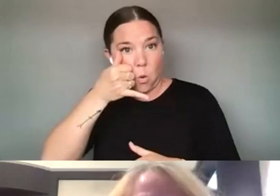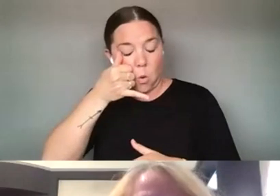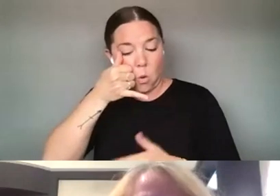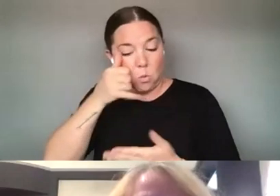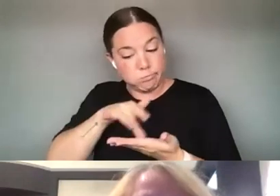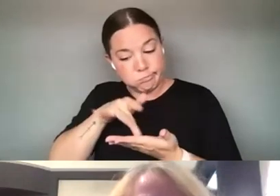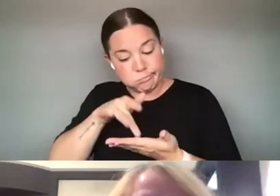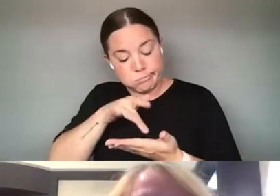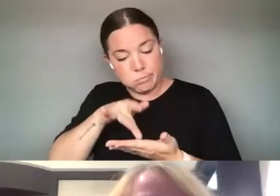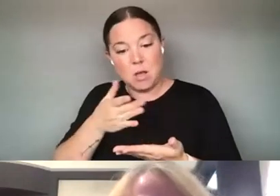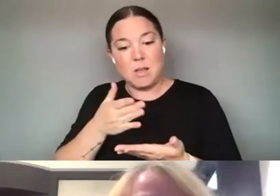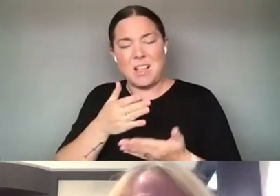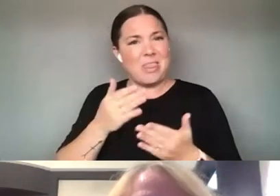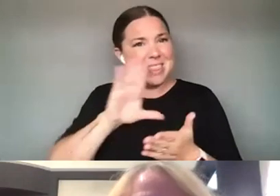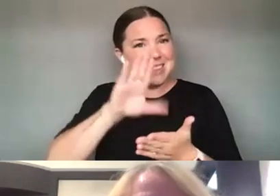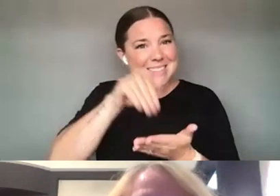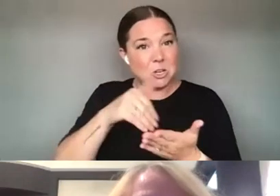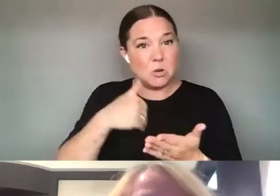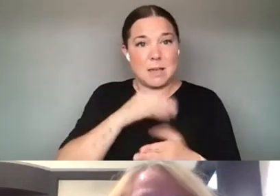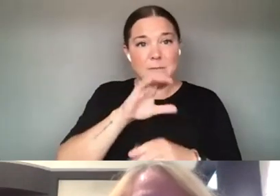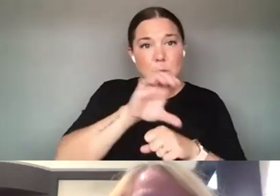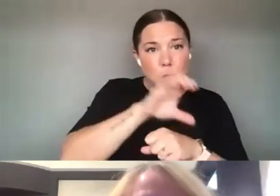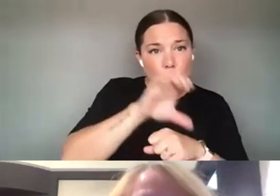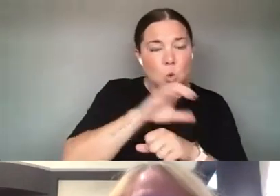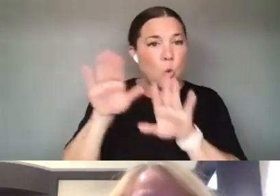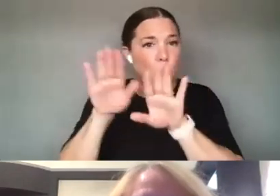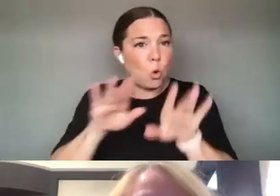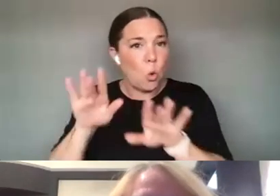WITH COMPUTERS AND RECORDING EQUIPMENT -THIS IS WHERE YOUNG PEOPLE ARE AT AND SO YOU KNOW